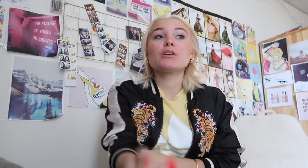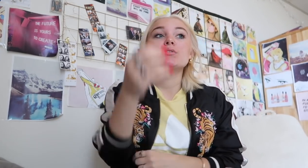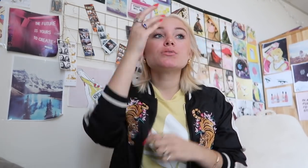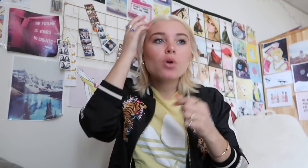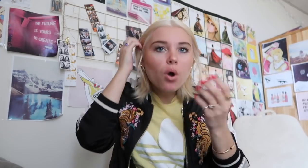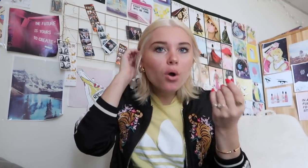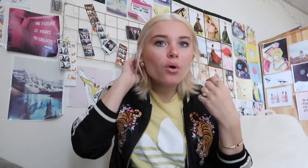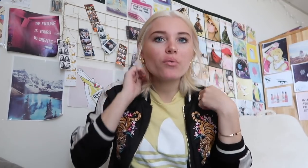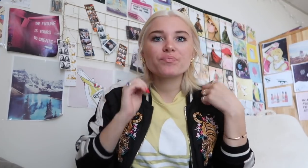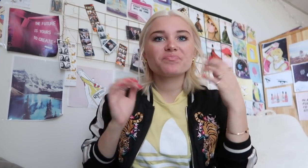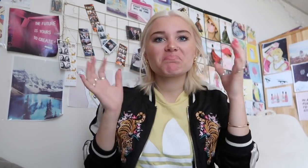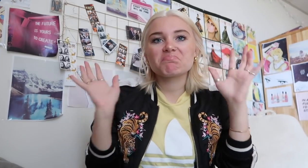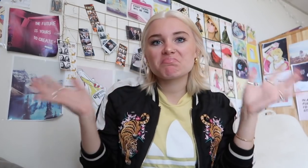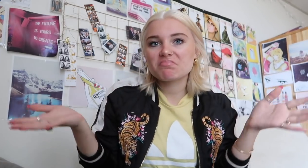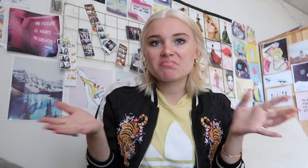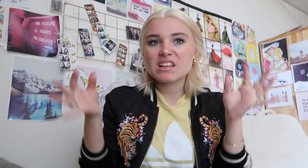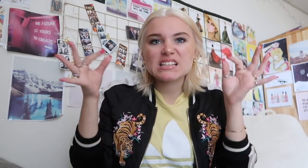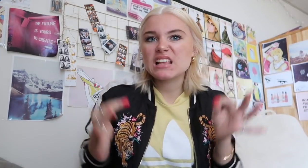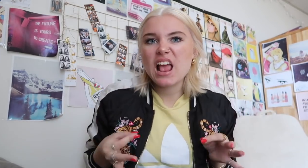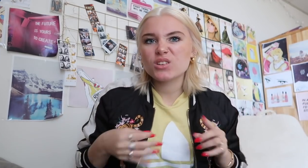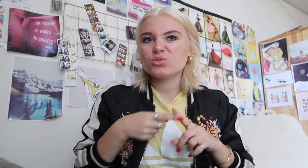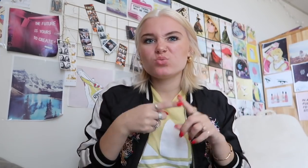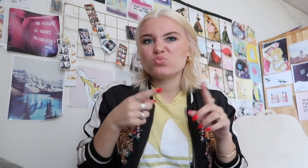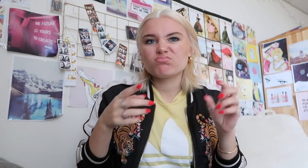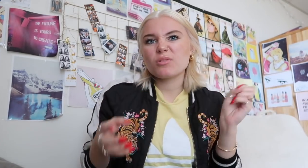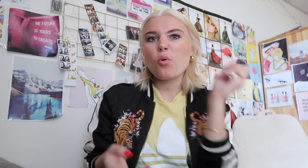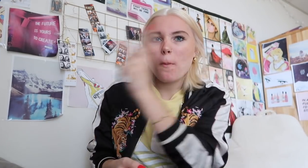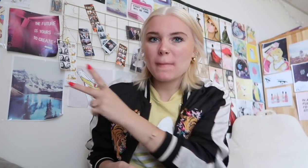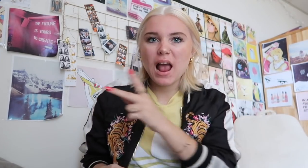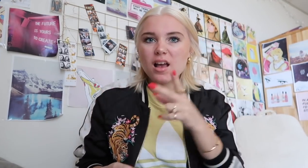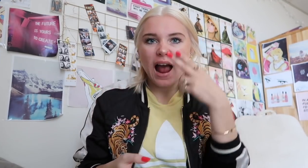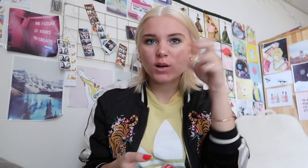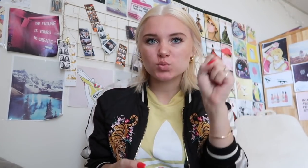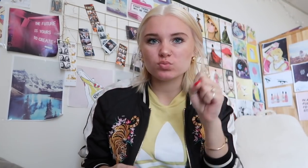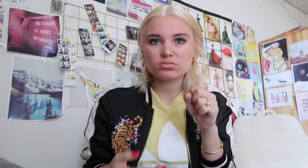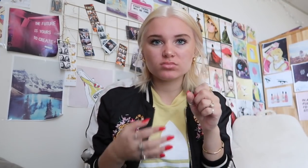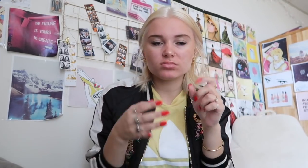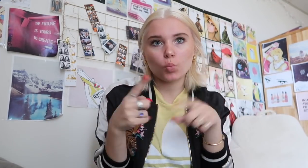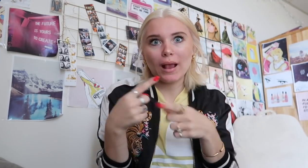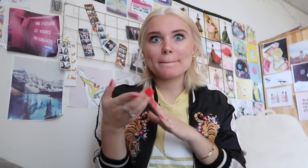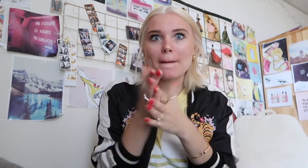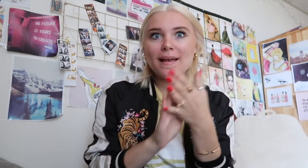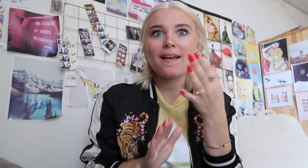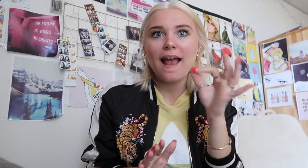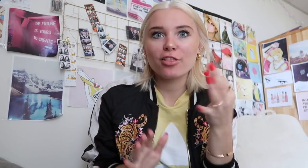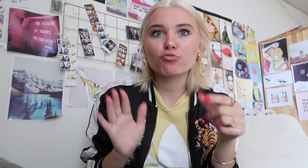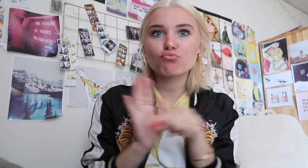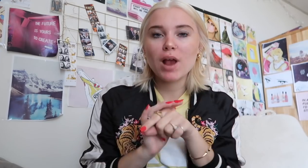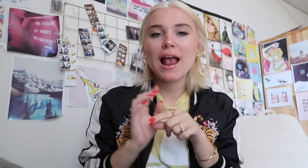so I decided to choose my education needs over social life I went back to mainstream and attended to high school